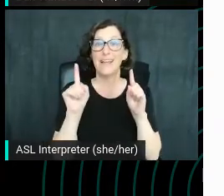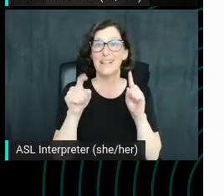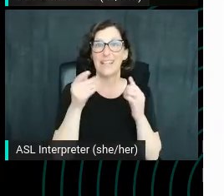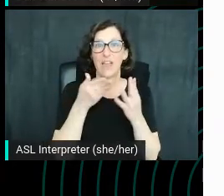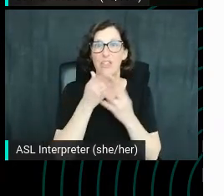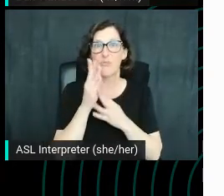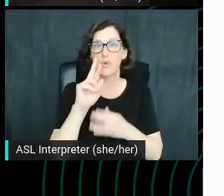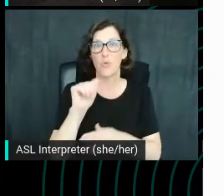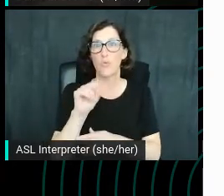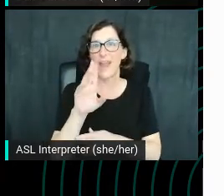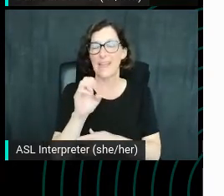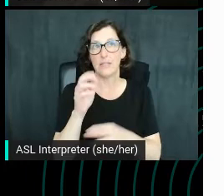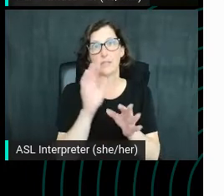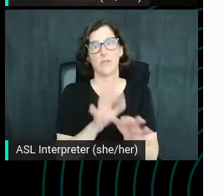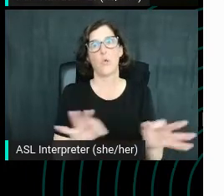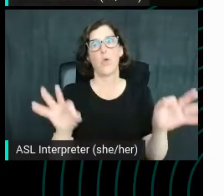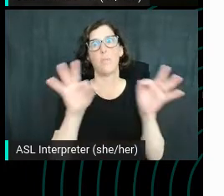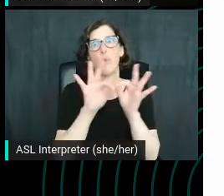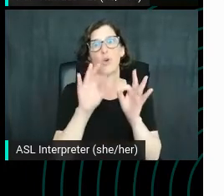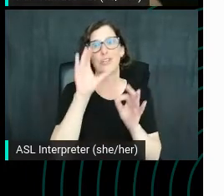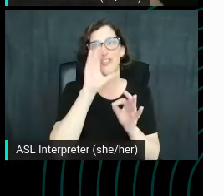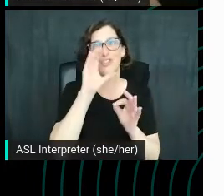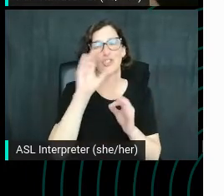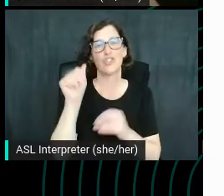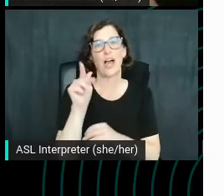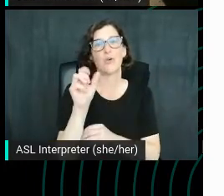search algorithm, you do have a little bit more space to play with here.